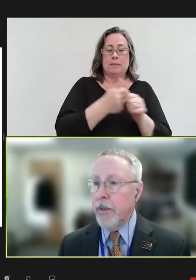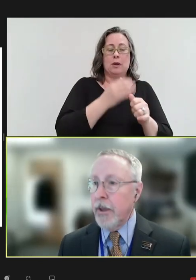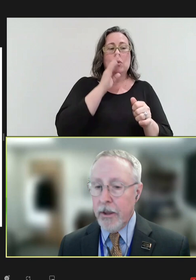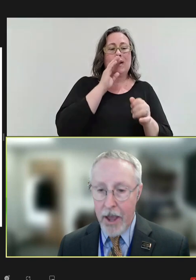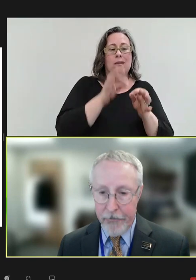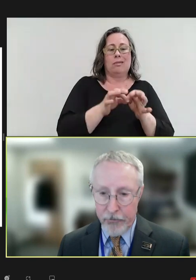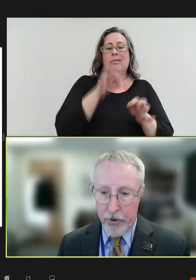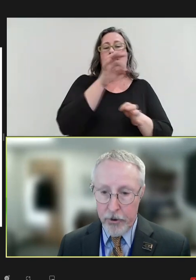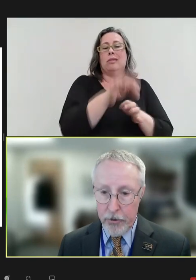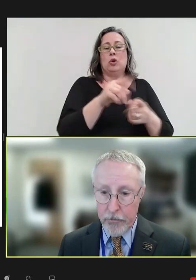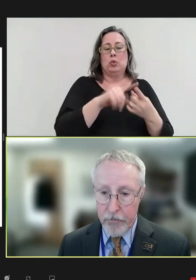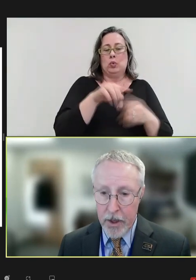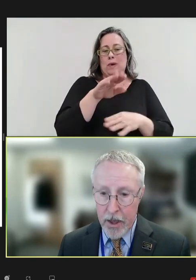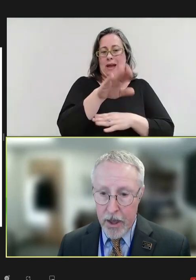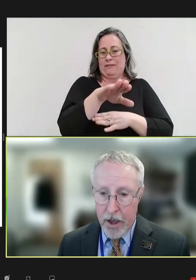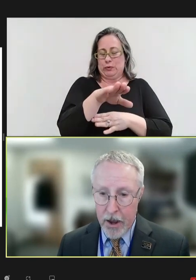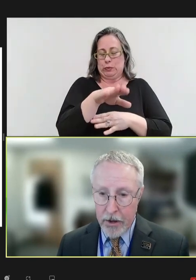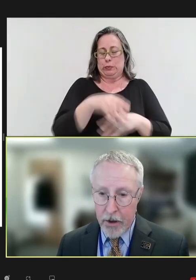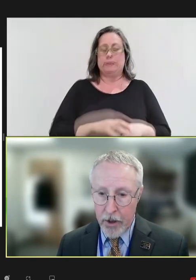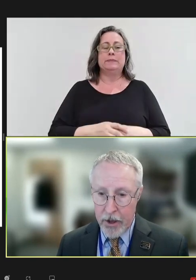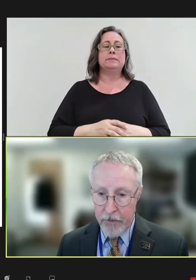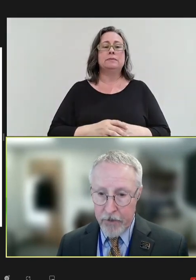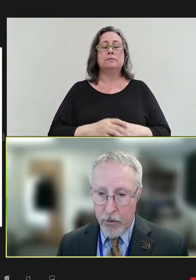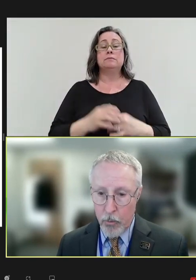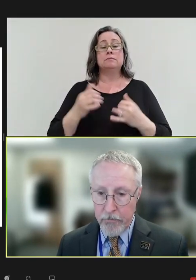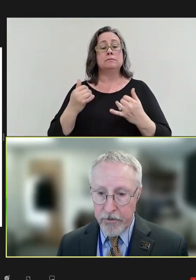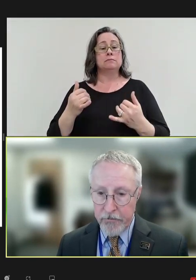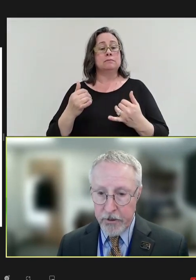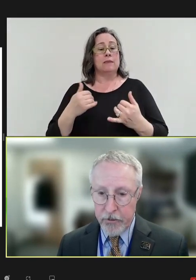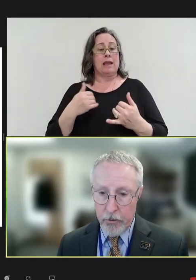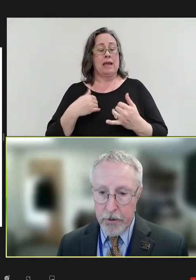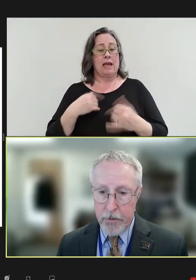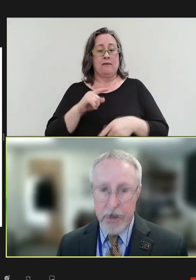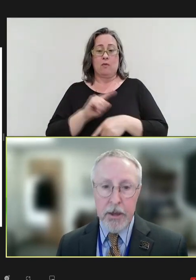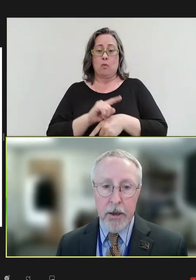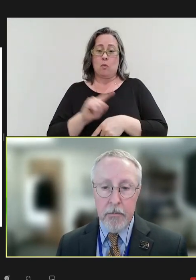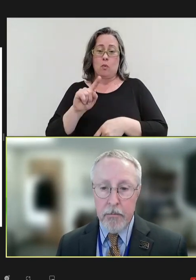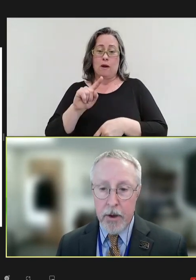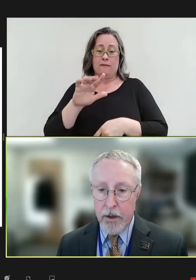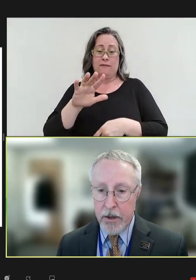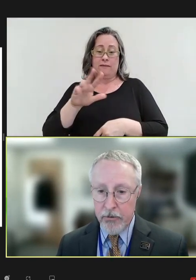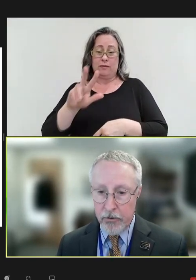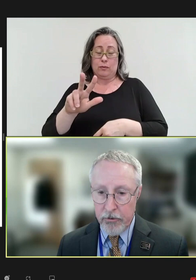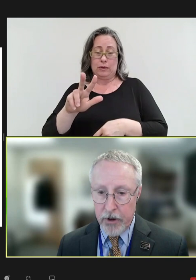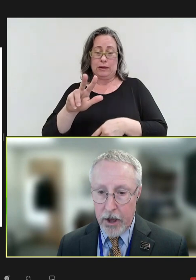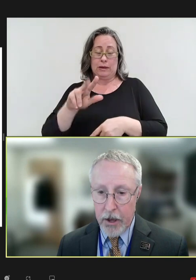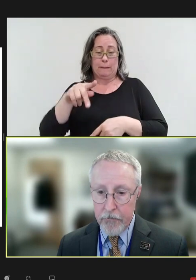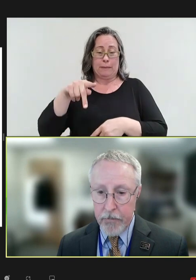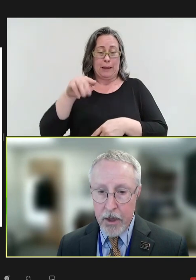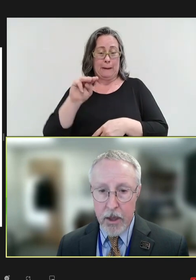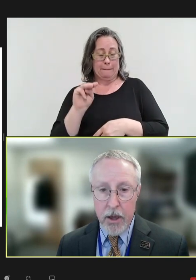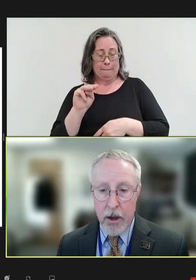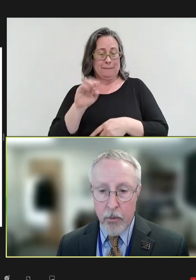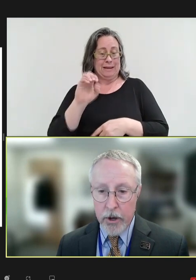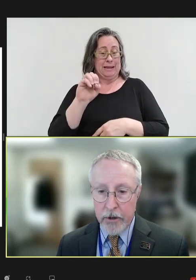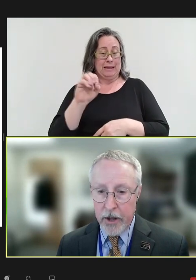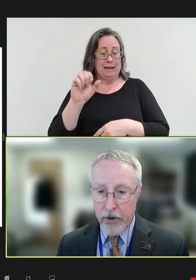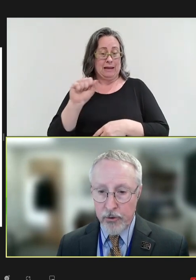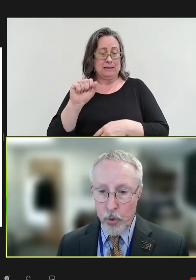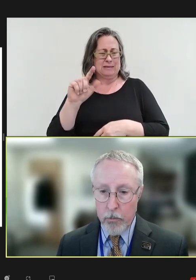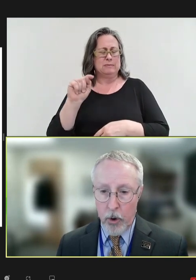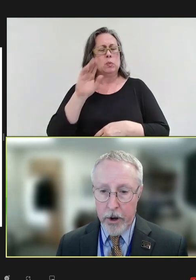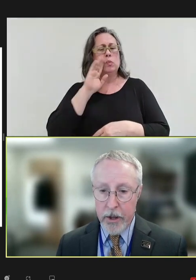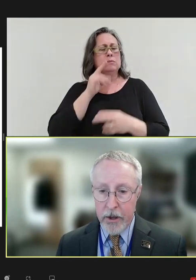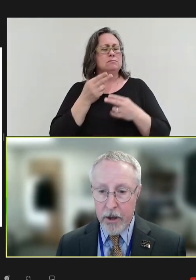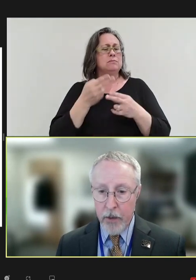the afternoon. I now have 1:53 p.m. Eastern Time. We're going to take a short break. We